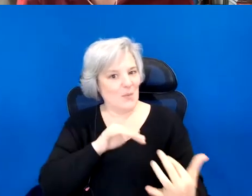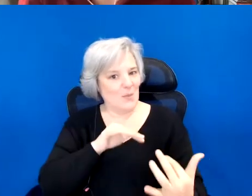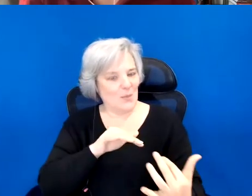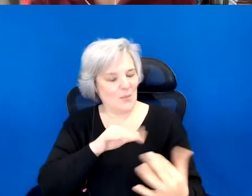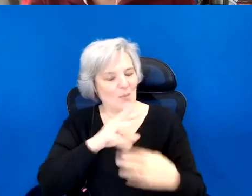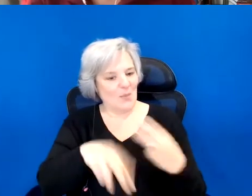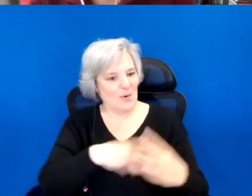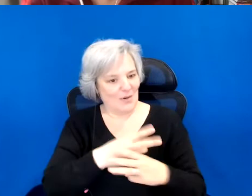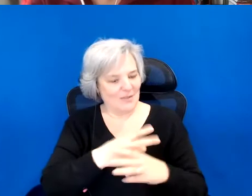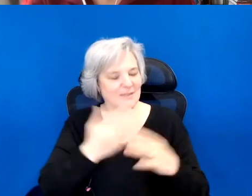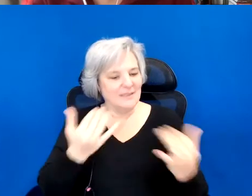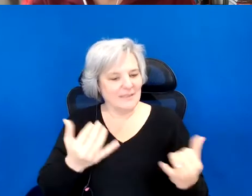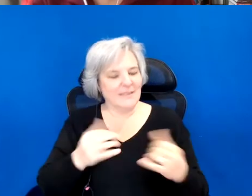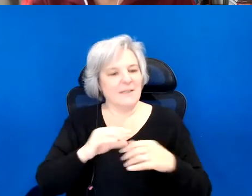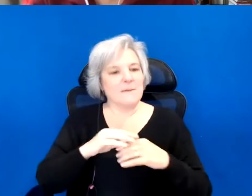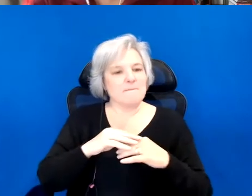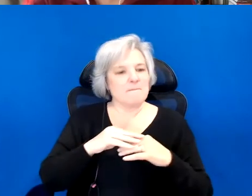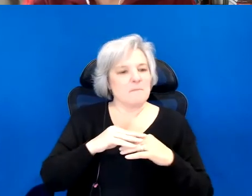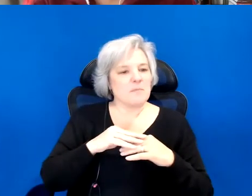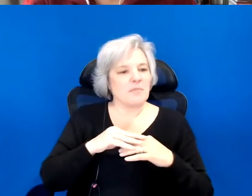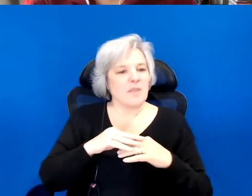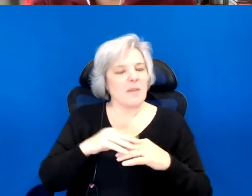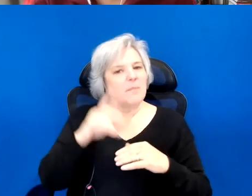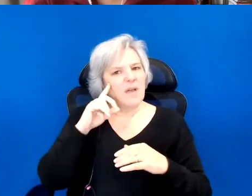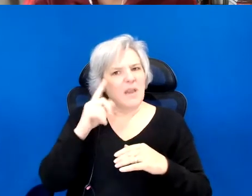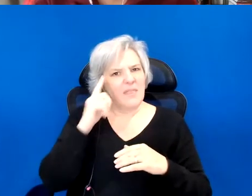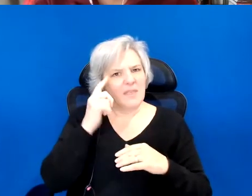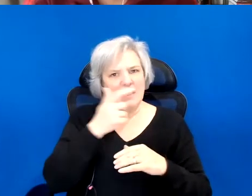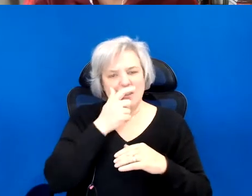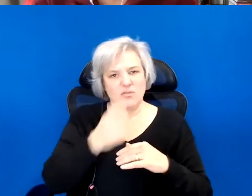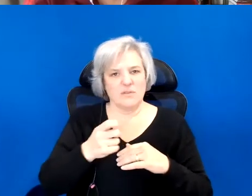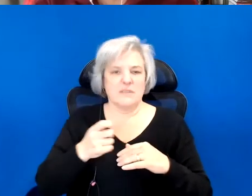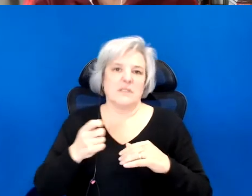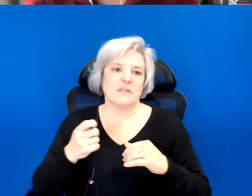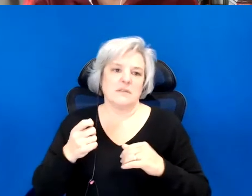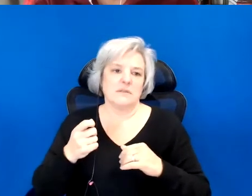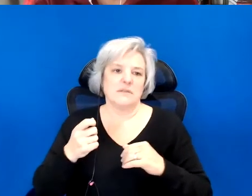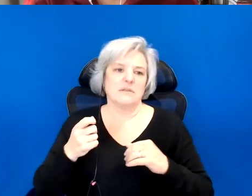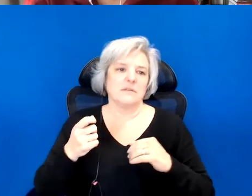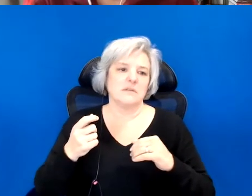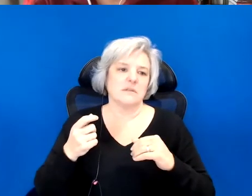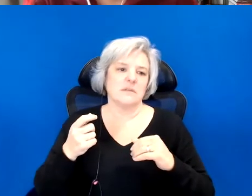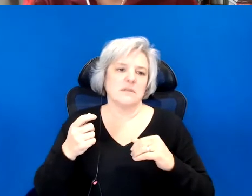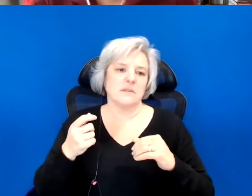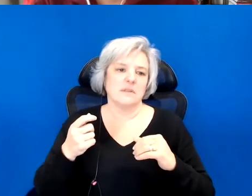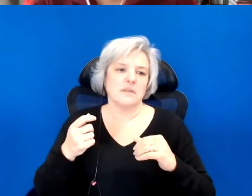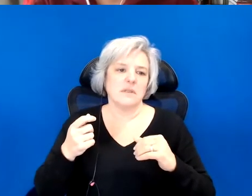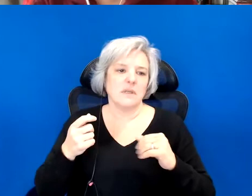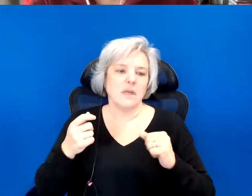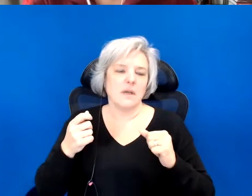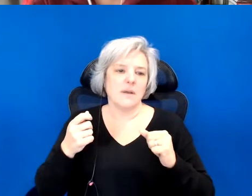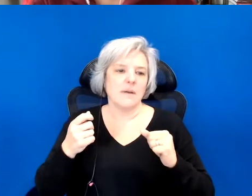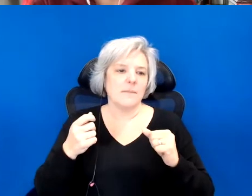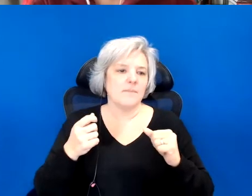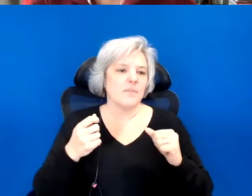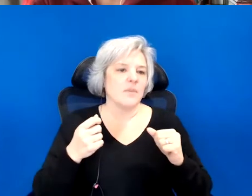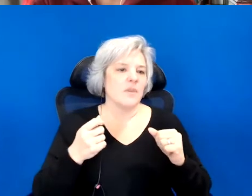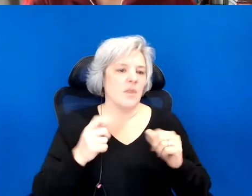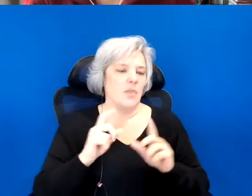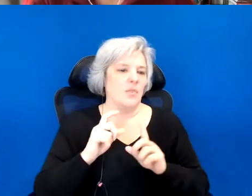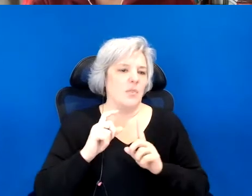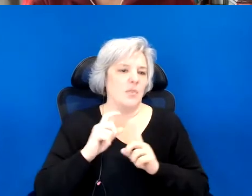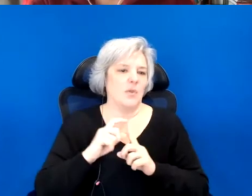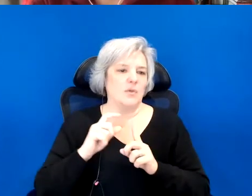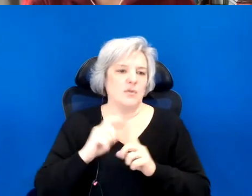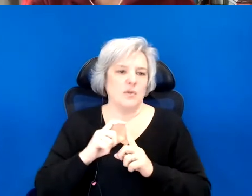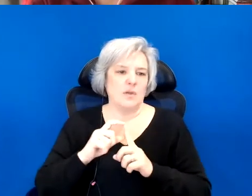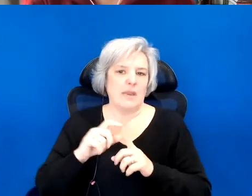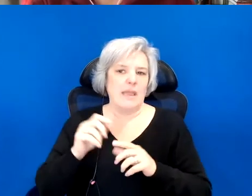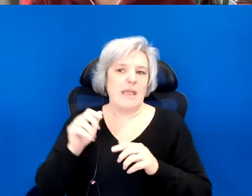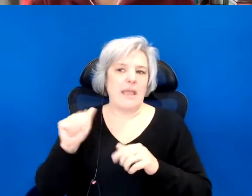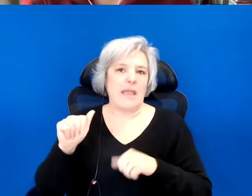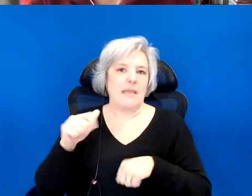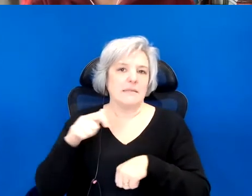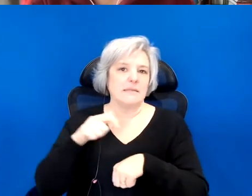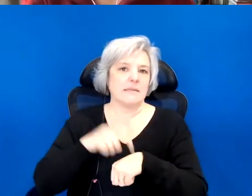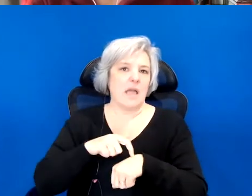But I think there is something interesting about the way term, a time of war.